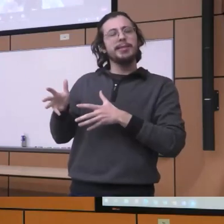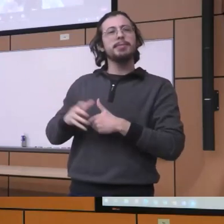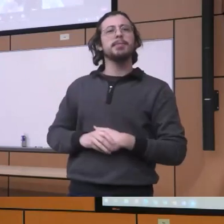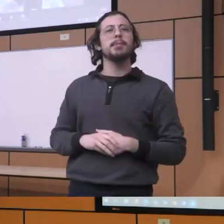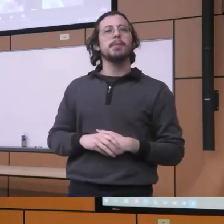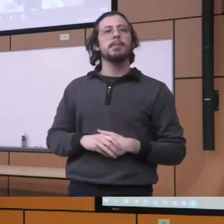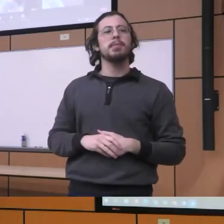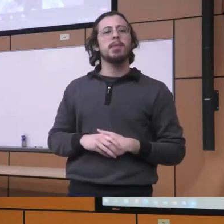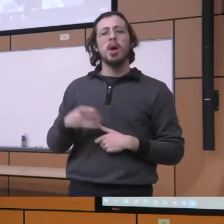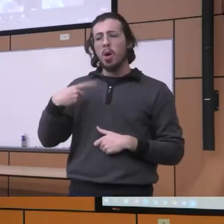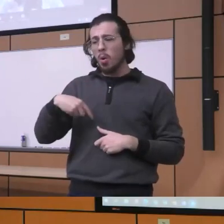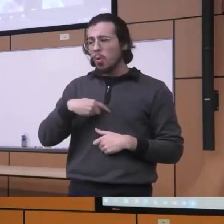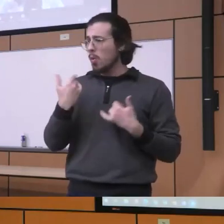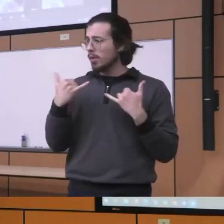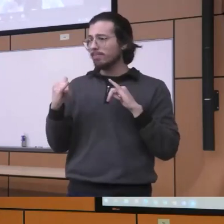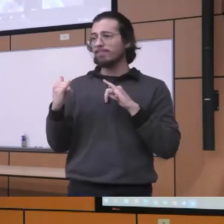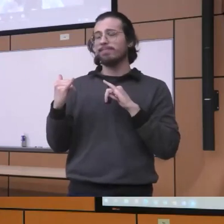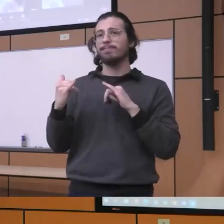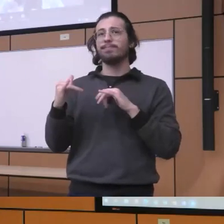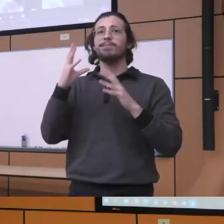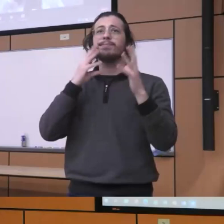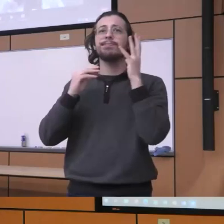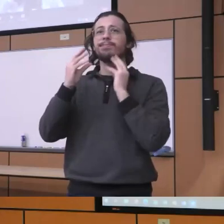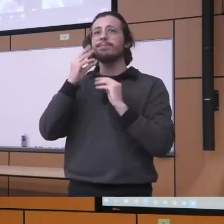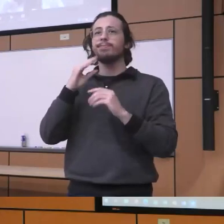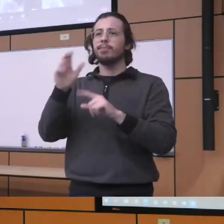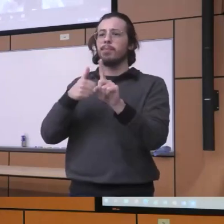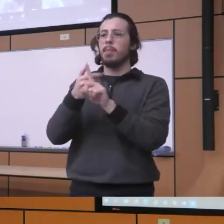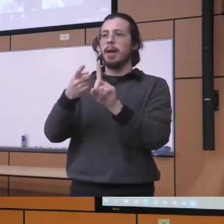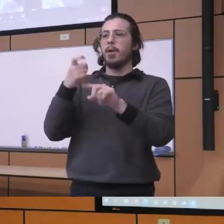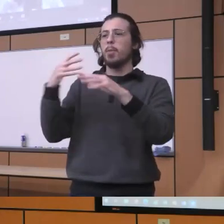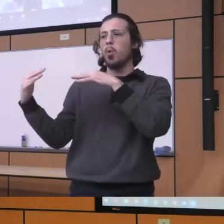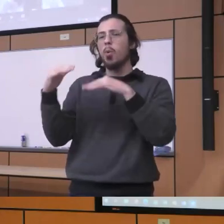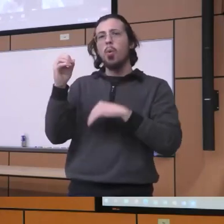going through all these consequences of the War on Drugs you know we're still kind of seeing that so